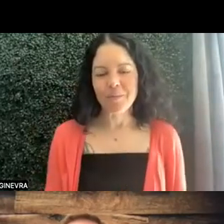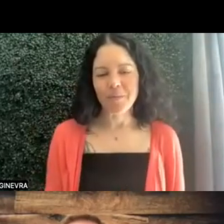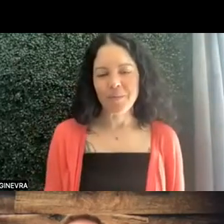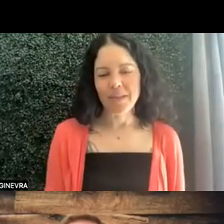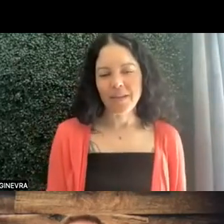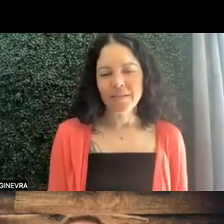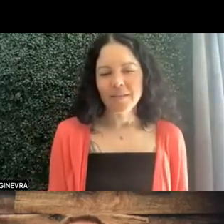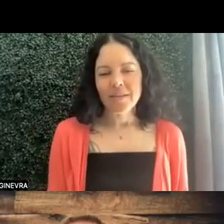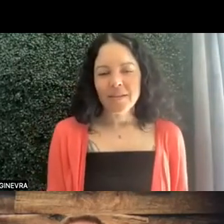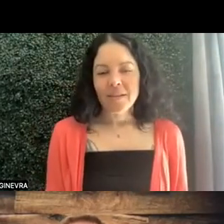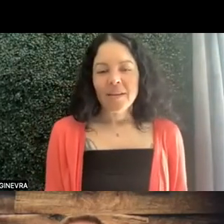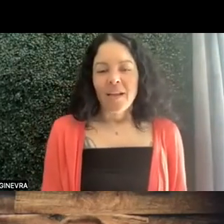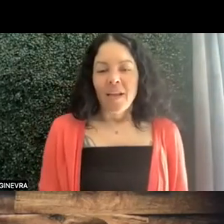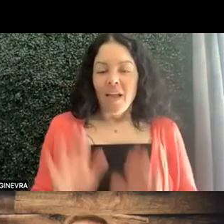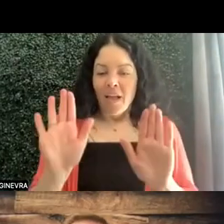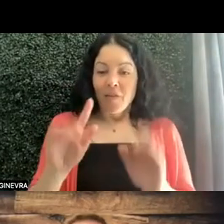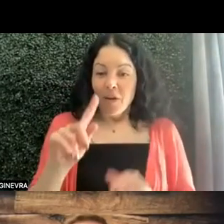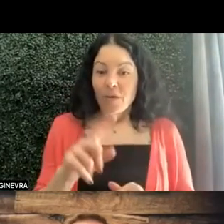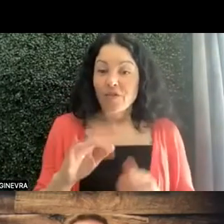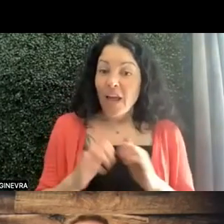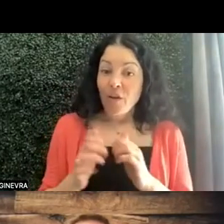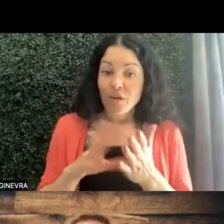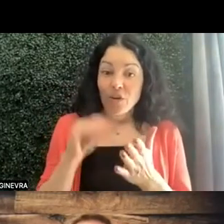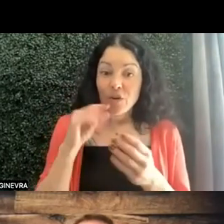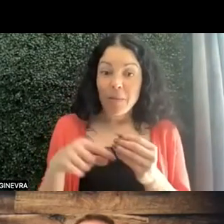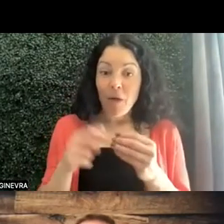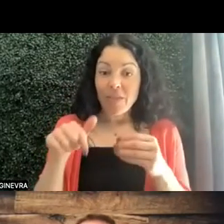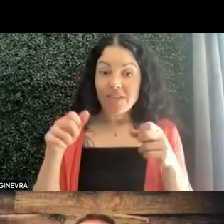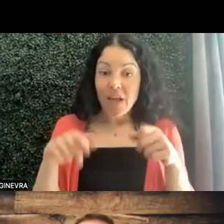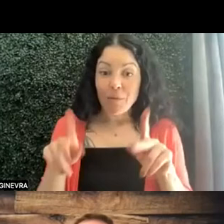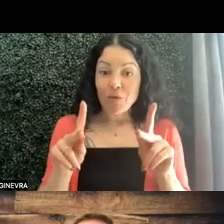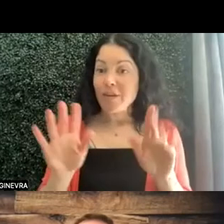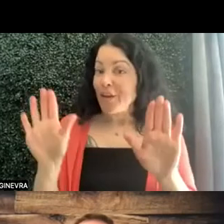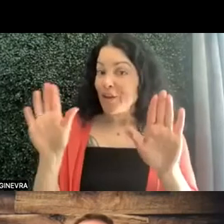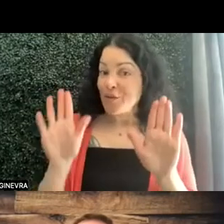And that is an excellent question, too. How do you find out about this opportunity? That's a great question.